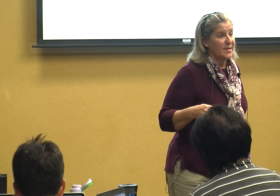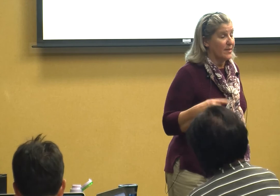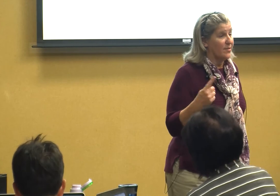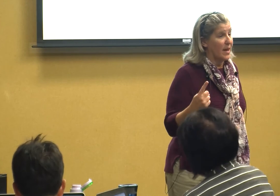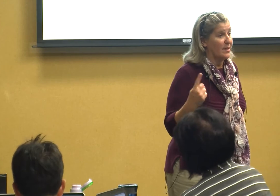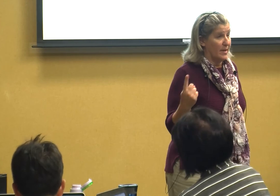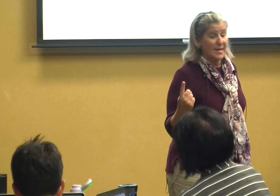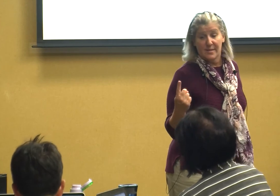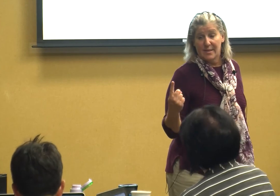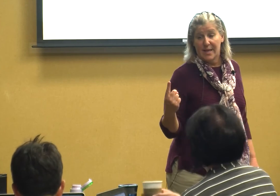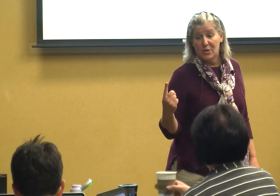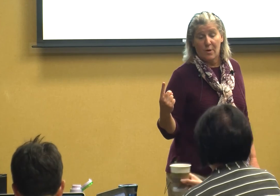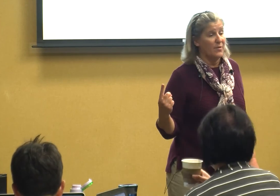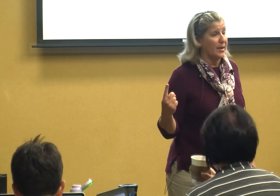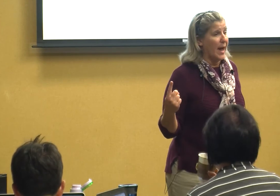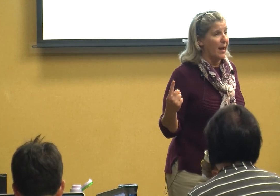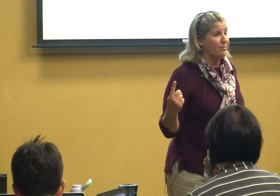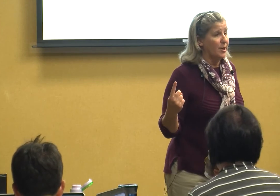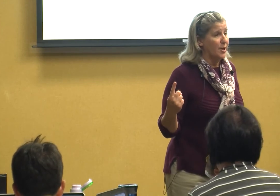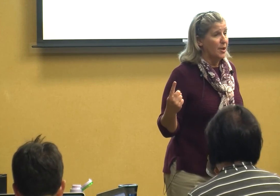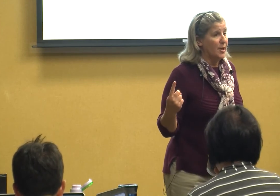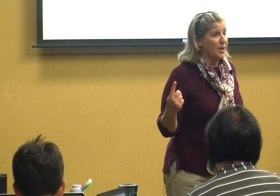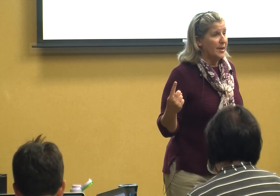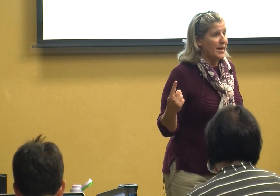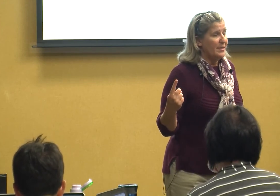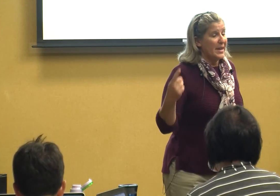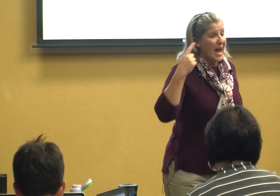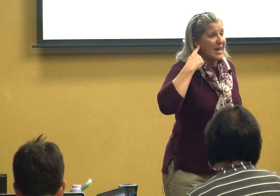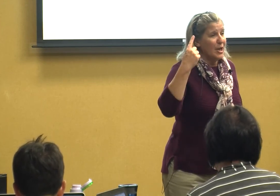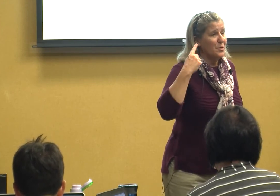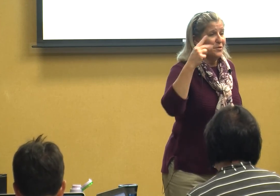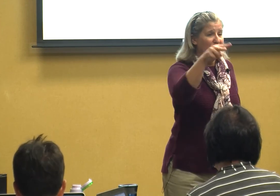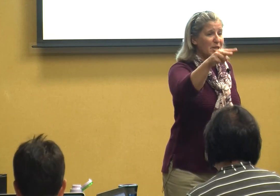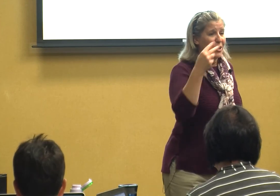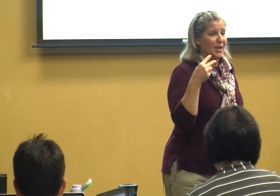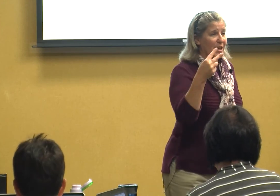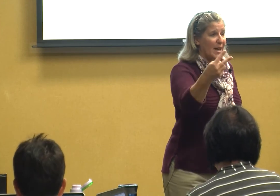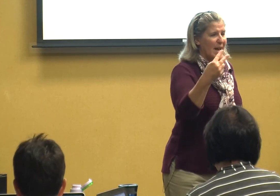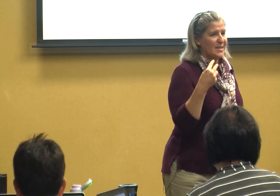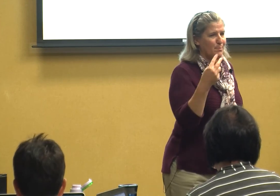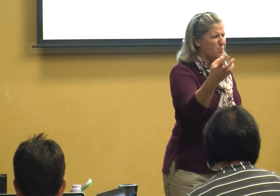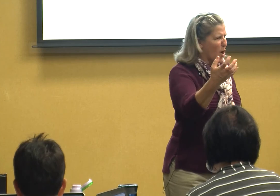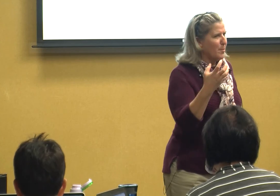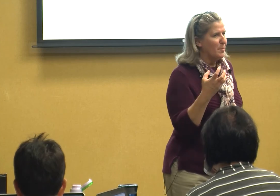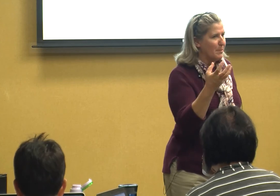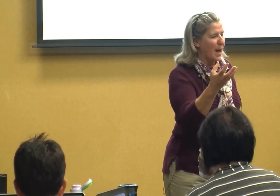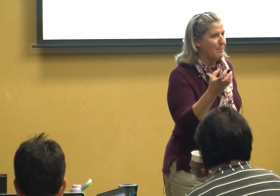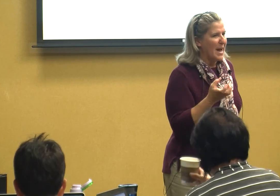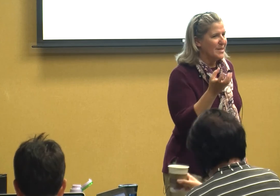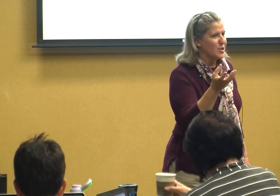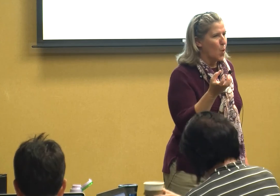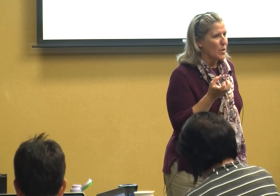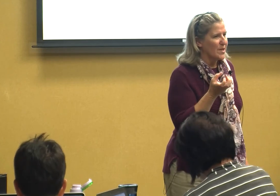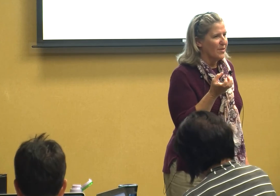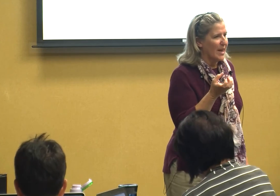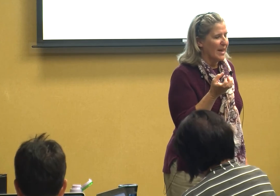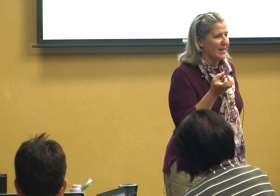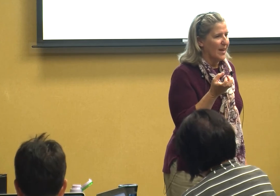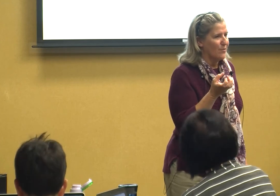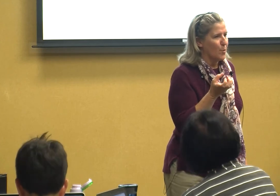if as the teacher of the Deaf then I use vision as probably my main source of getting the information